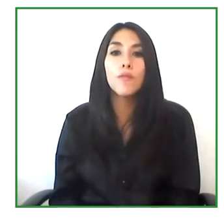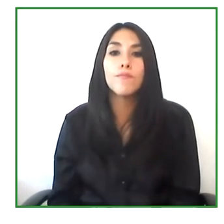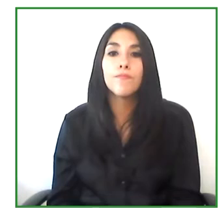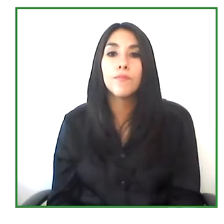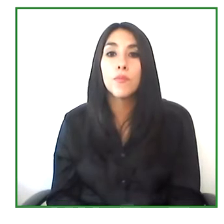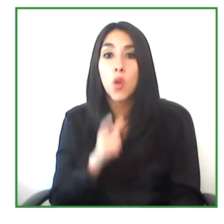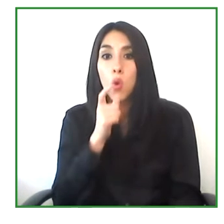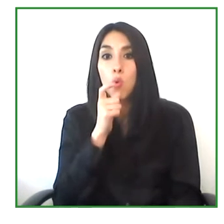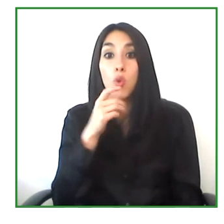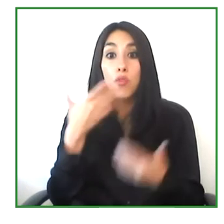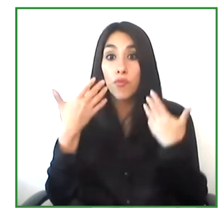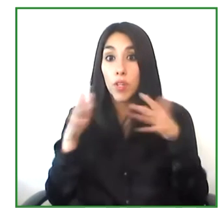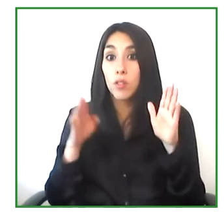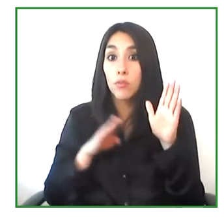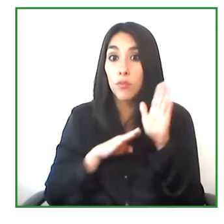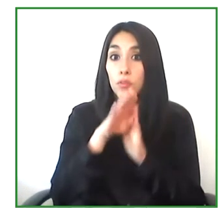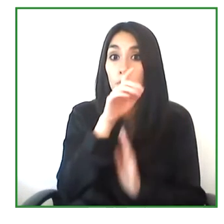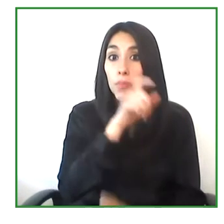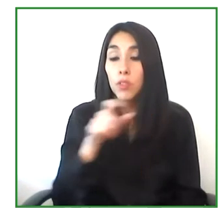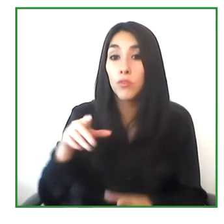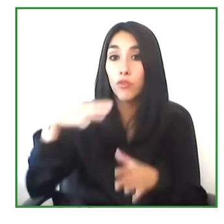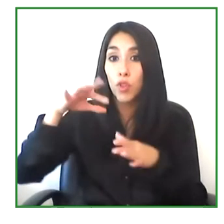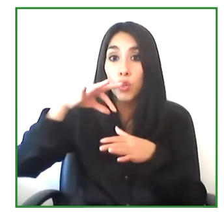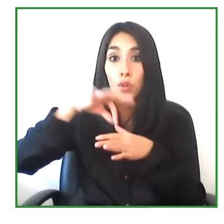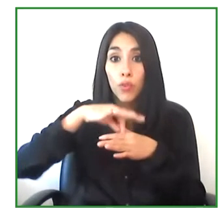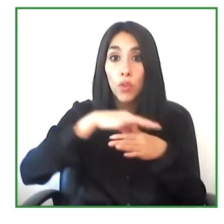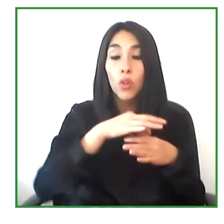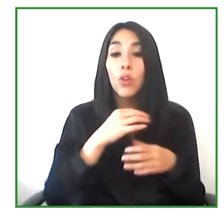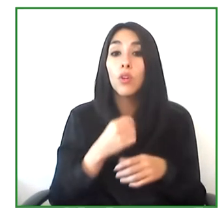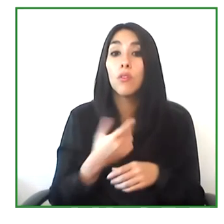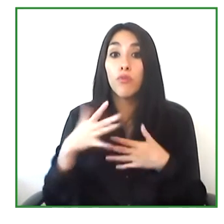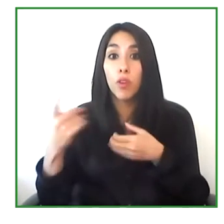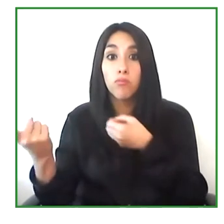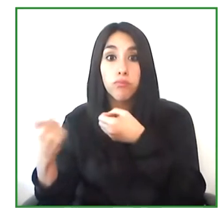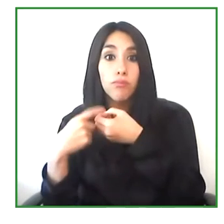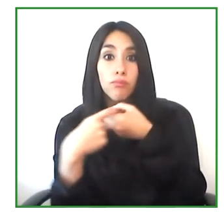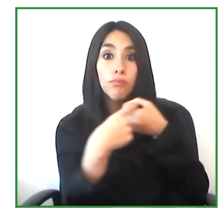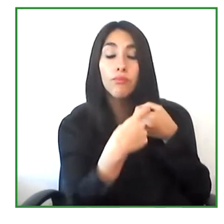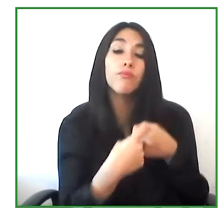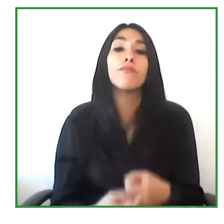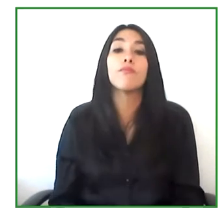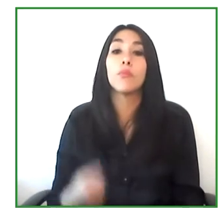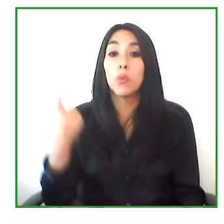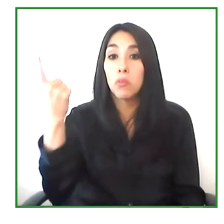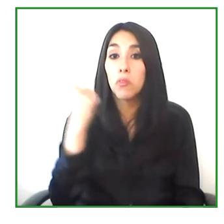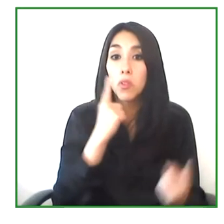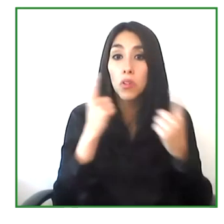we have a registry of candidates and the job offers